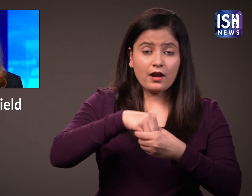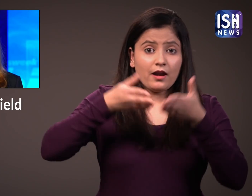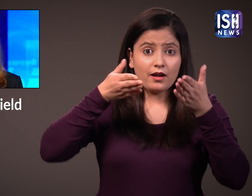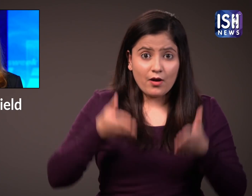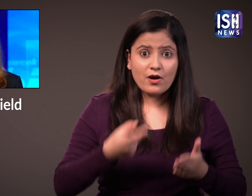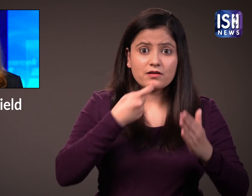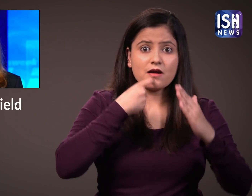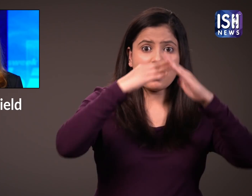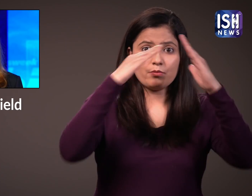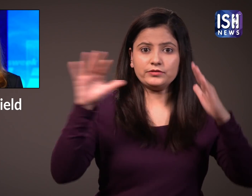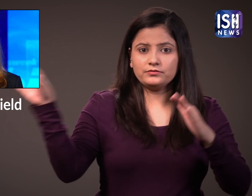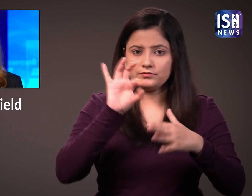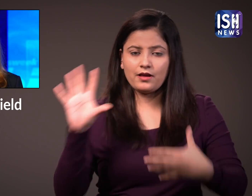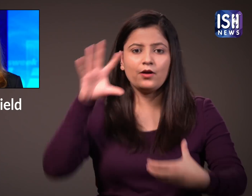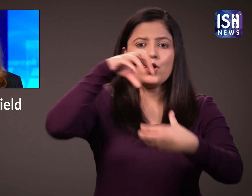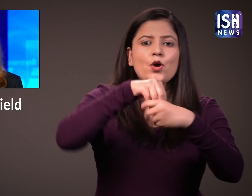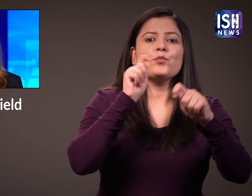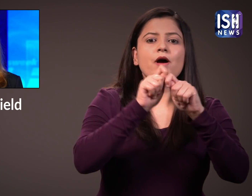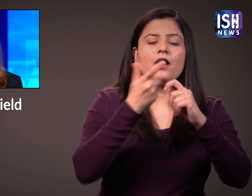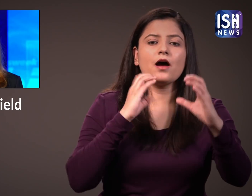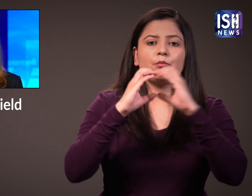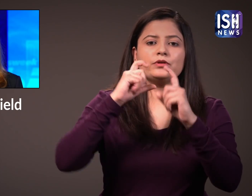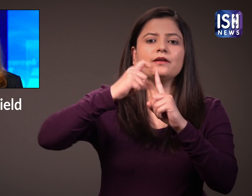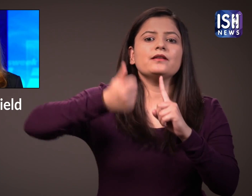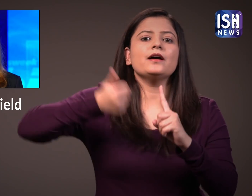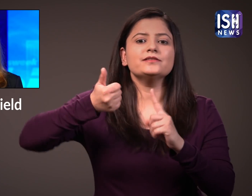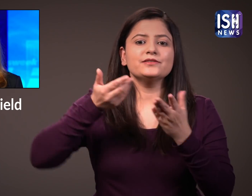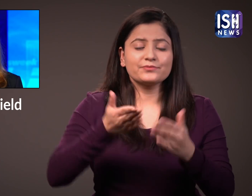She has now been named as the White House Communications Director.